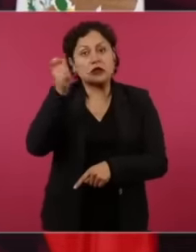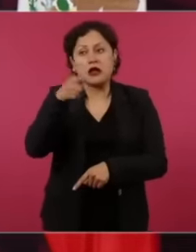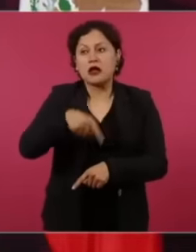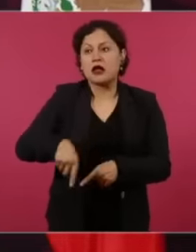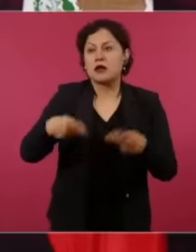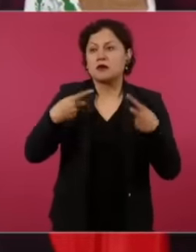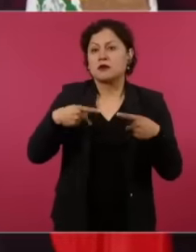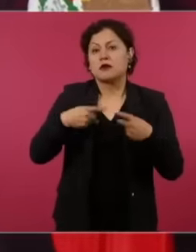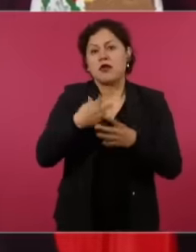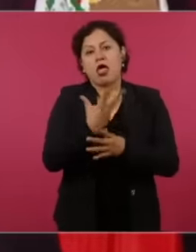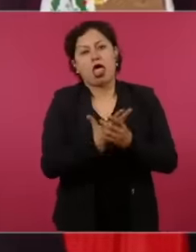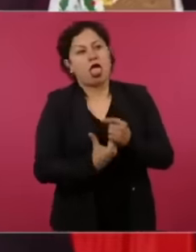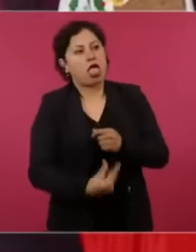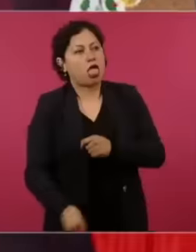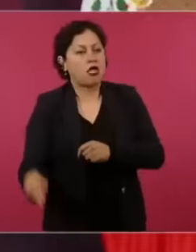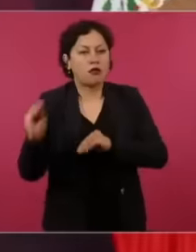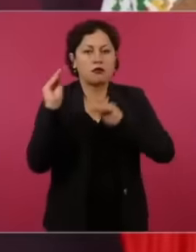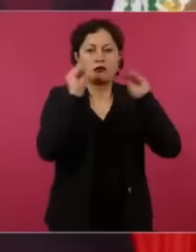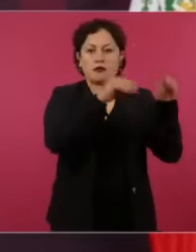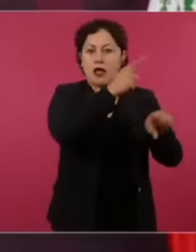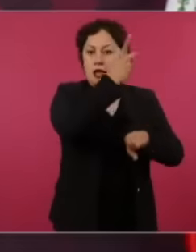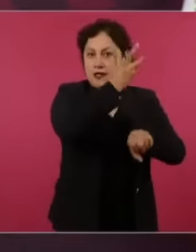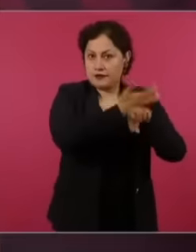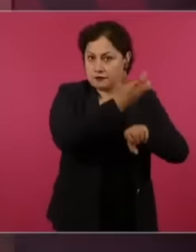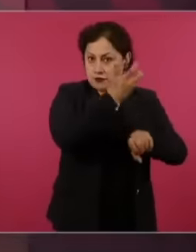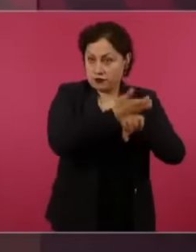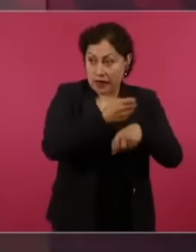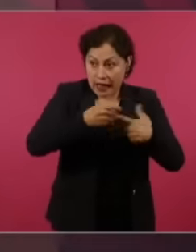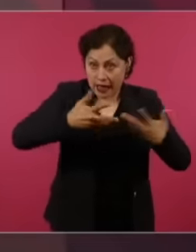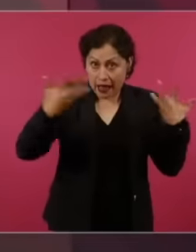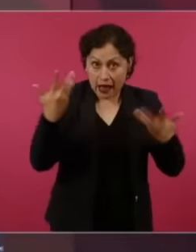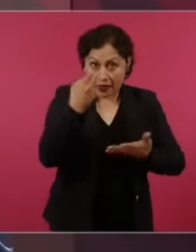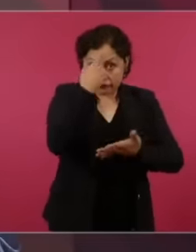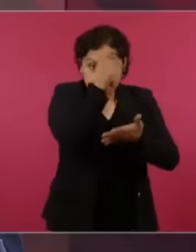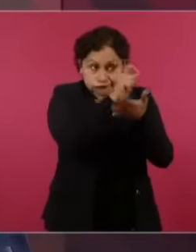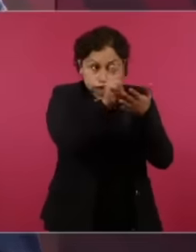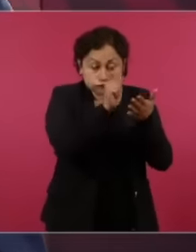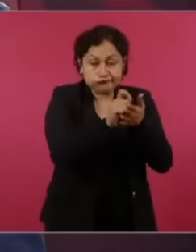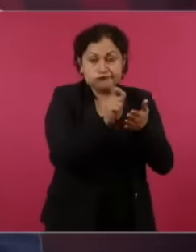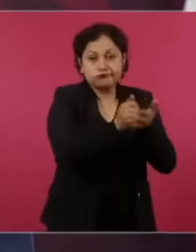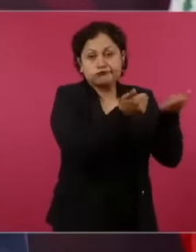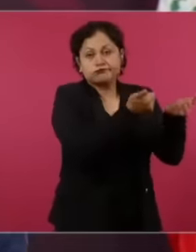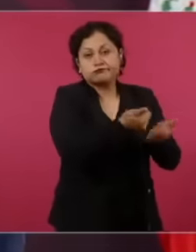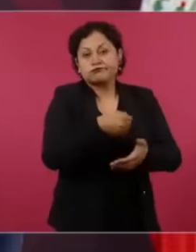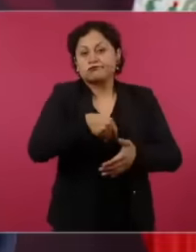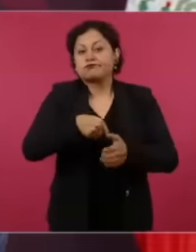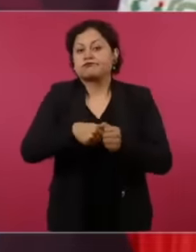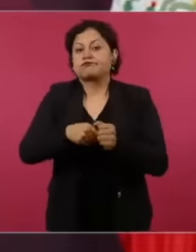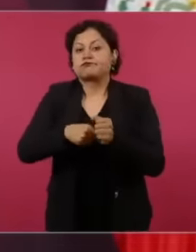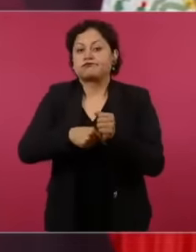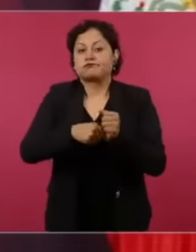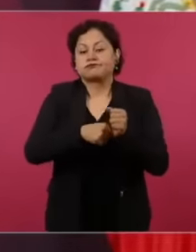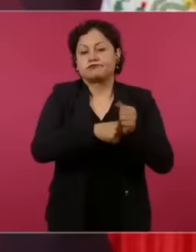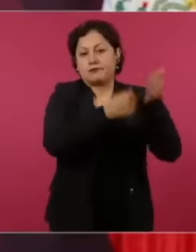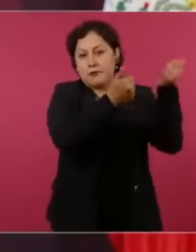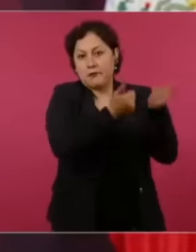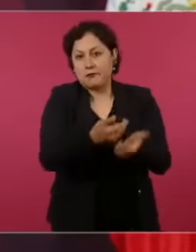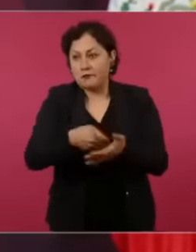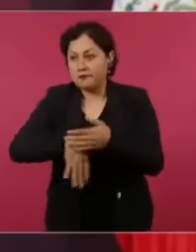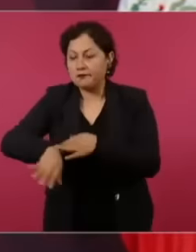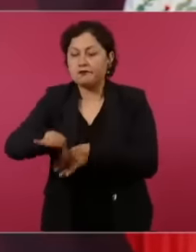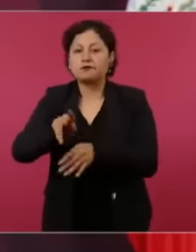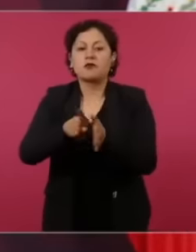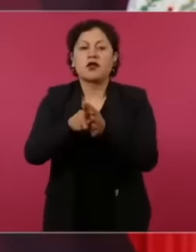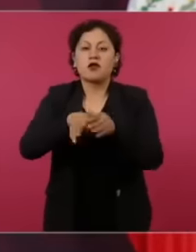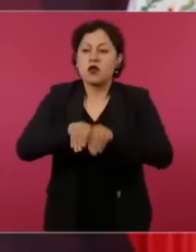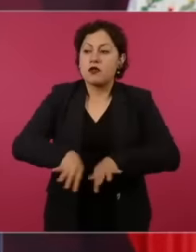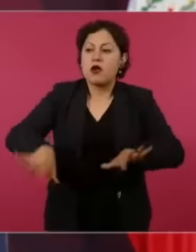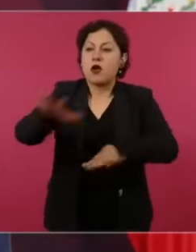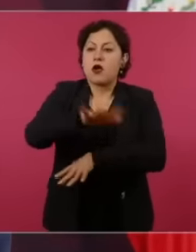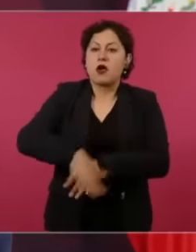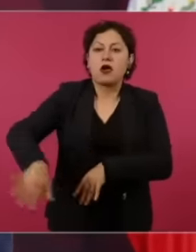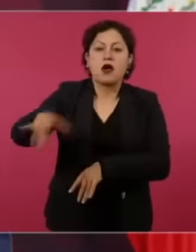in the United States and they smuggled the newspaper to raise awareness among the